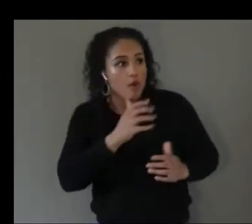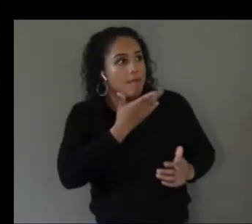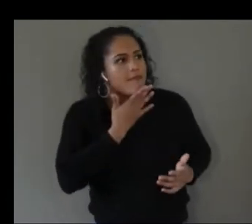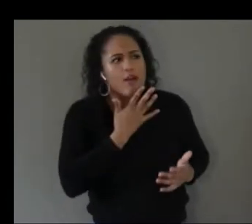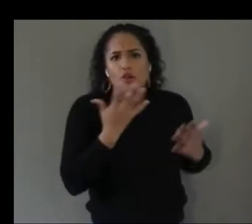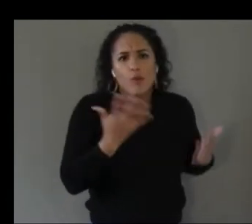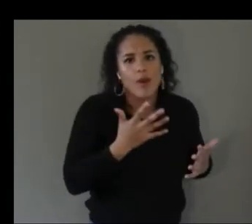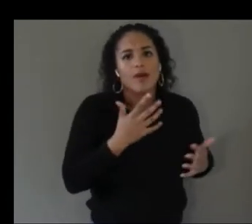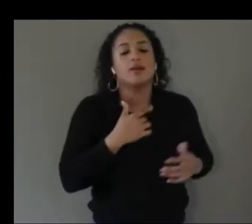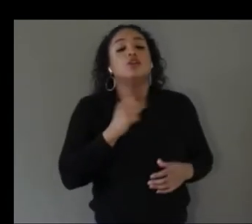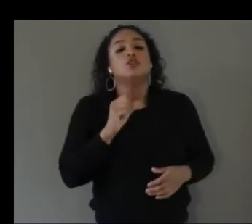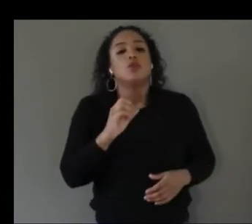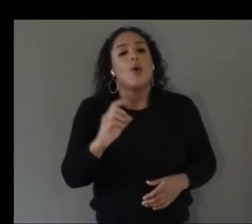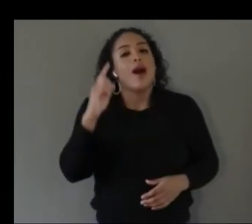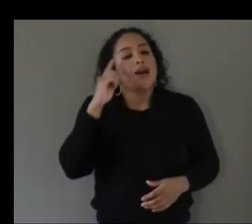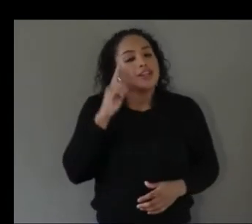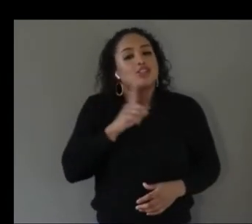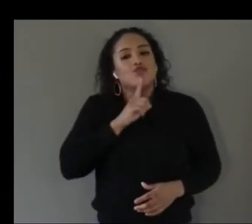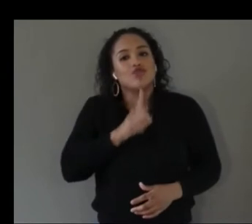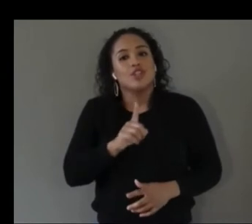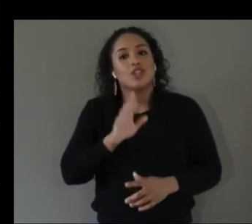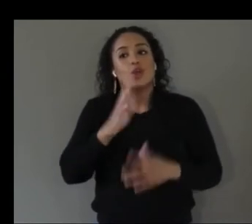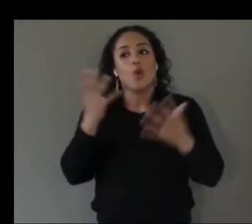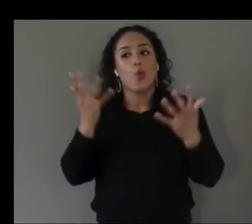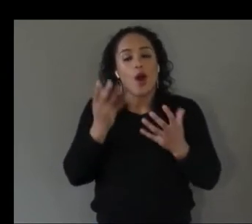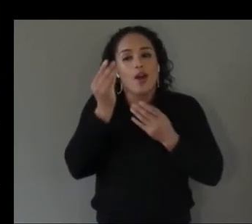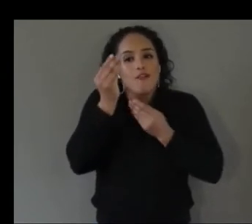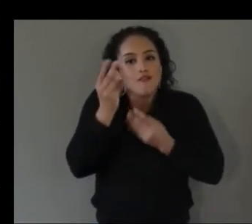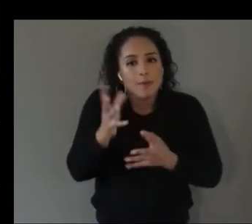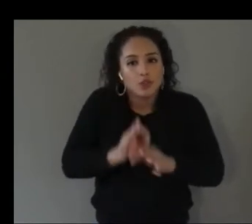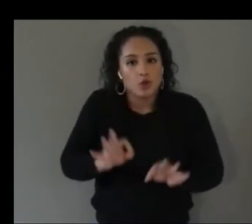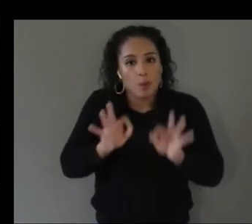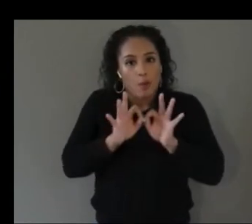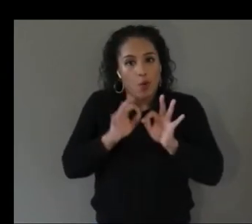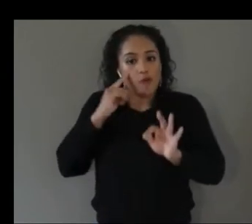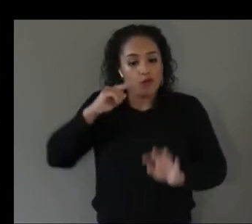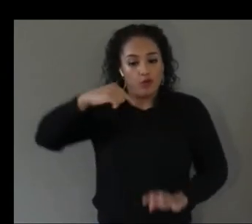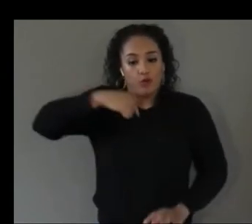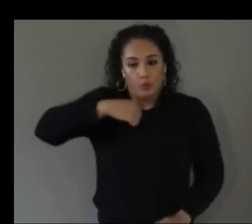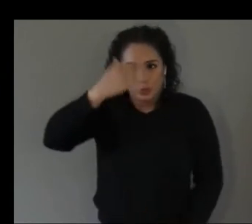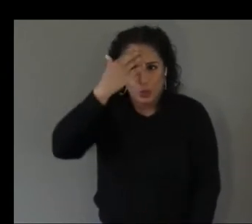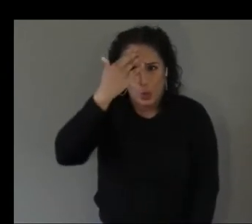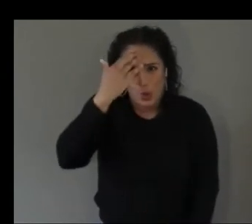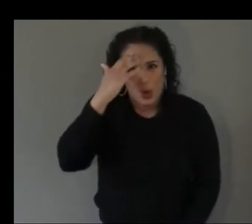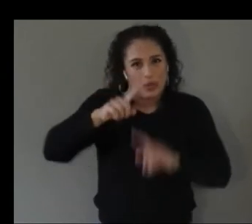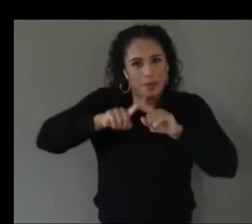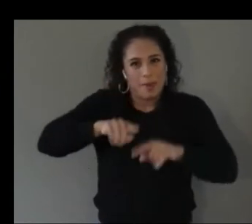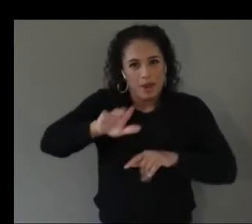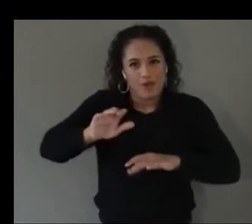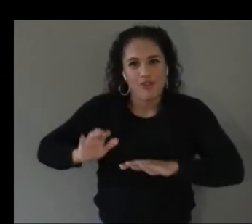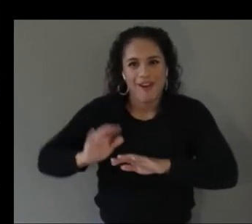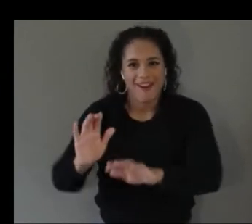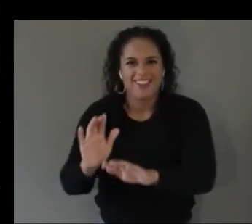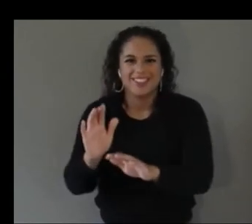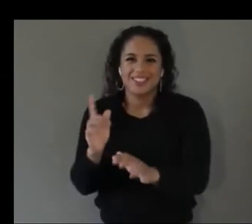is important to you depending on what task you're doing can also change so yeah it's a it's a super interesting and challenging problem i think there's so much room for